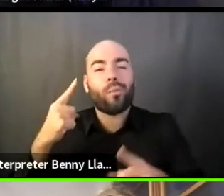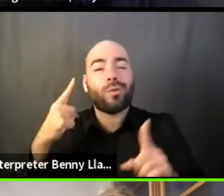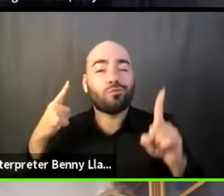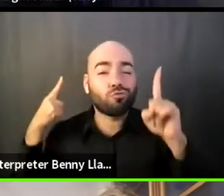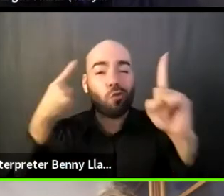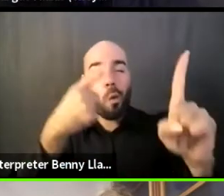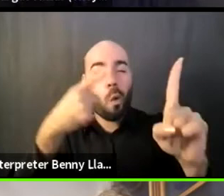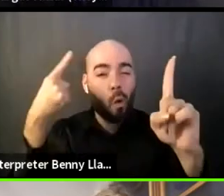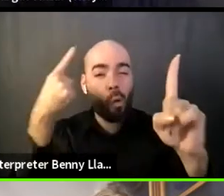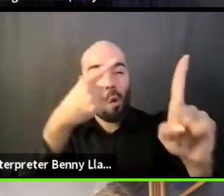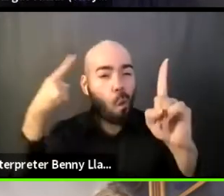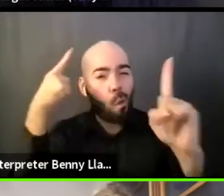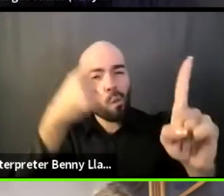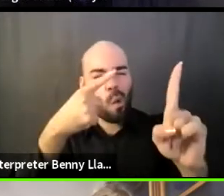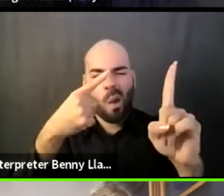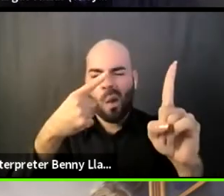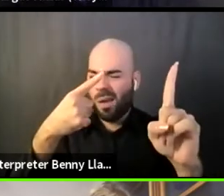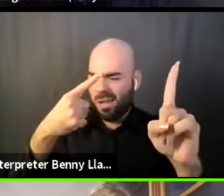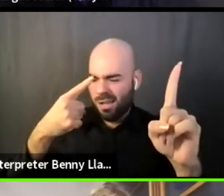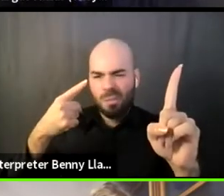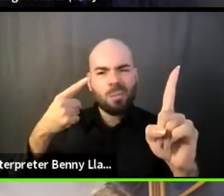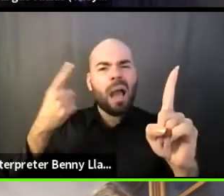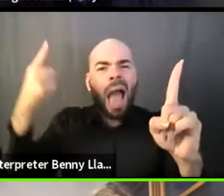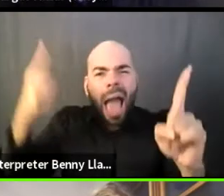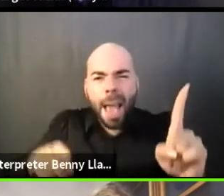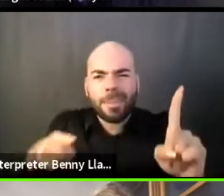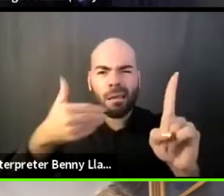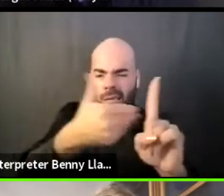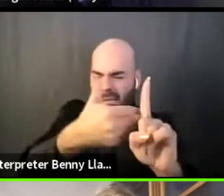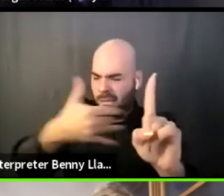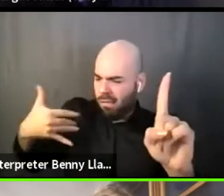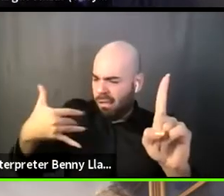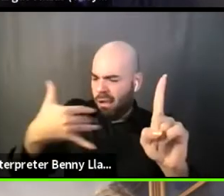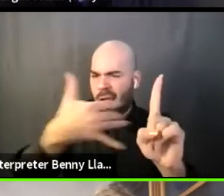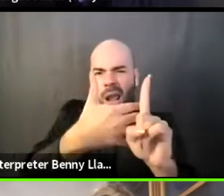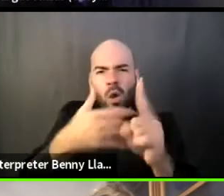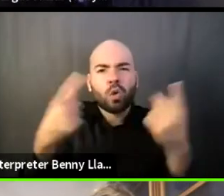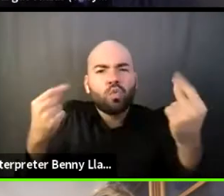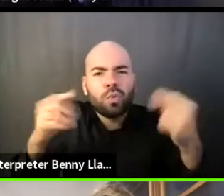when what happens when we can all come together to develop work and support work